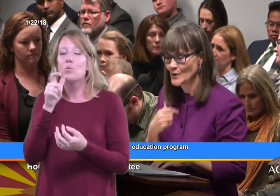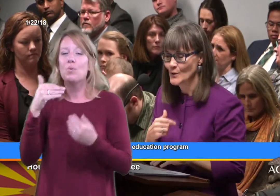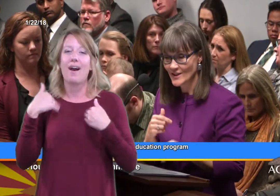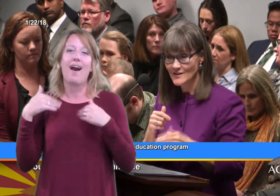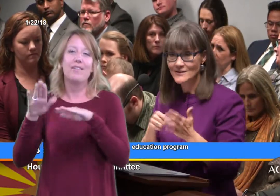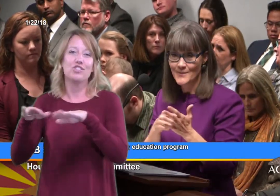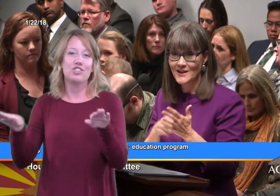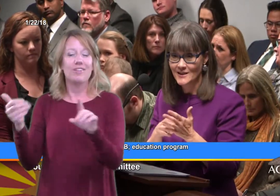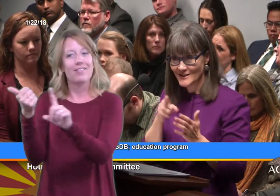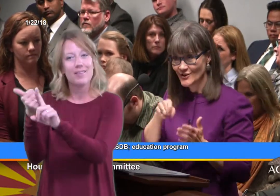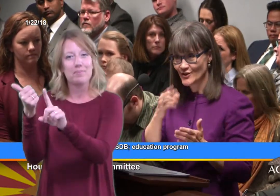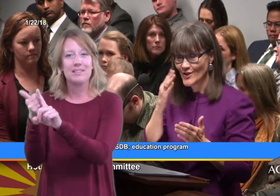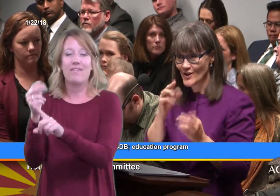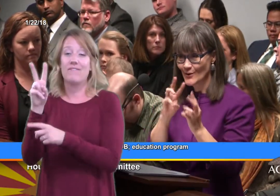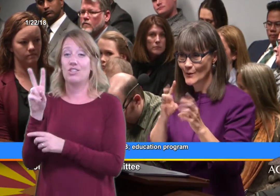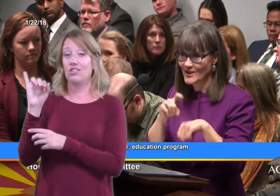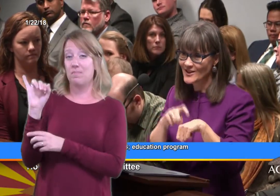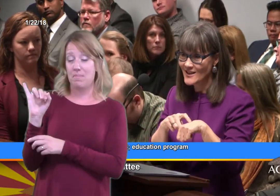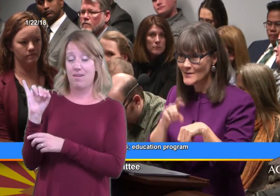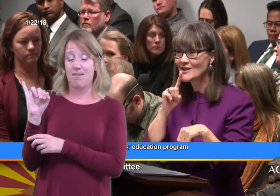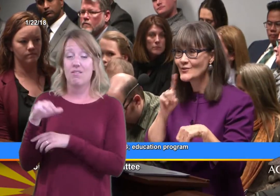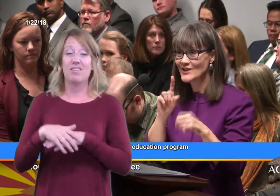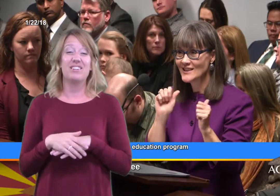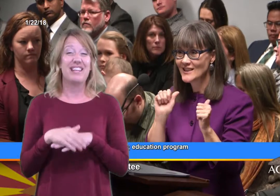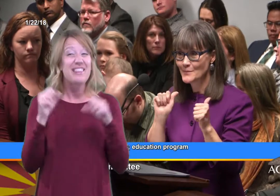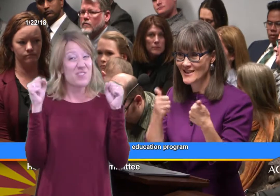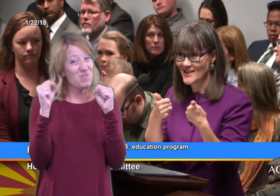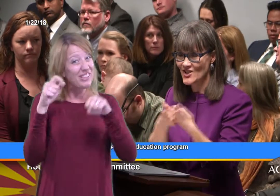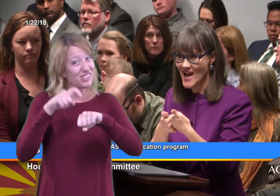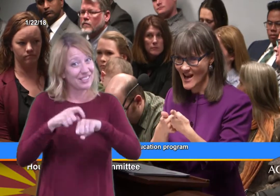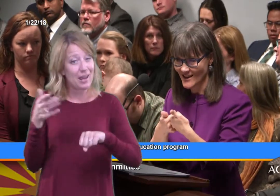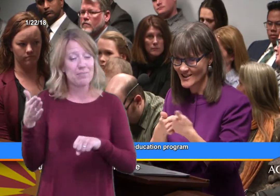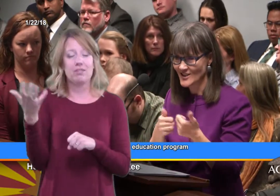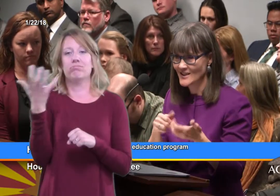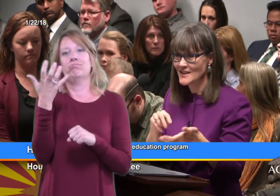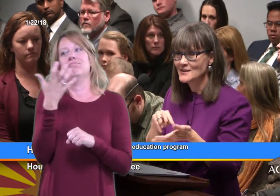Which, sometimes as you know, in the wintertime can really be a challenge.